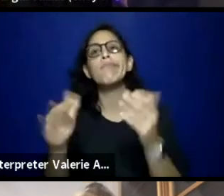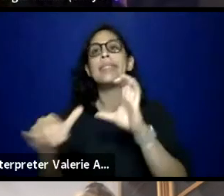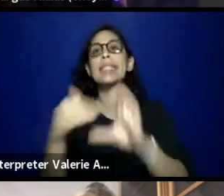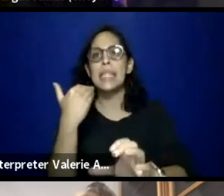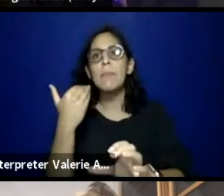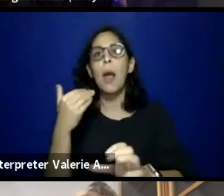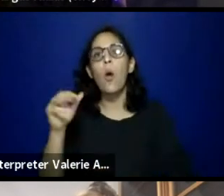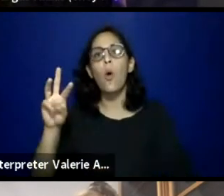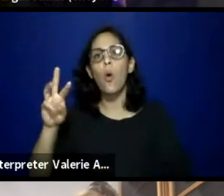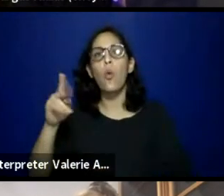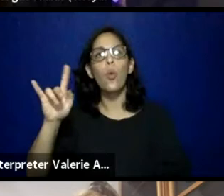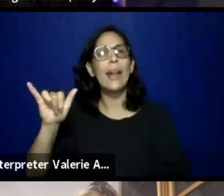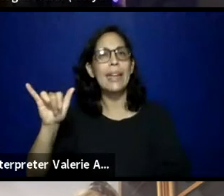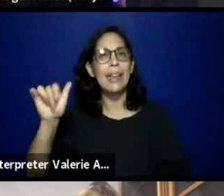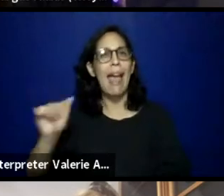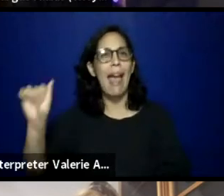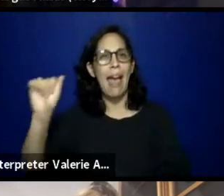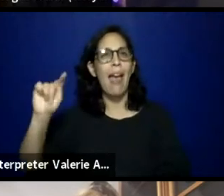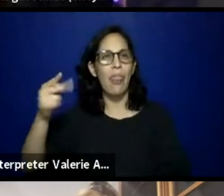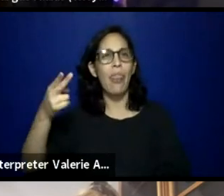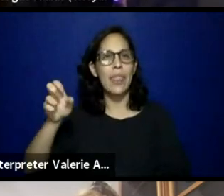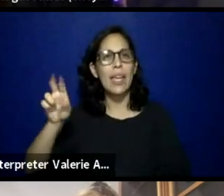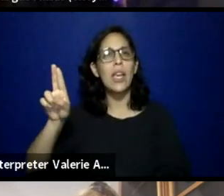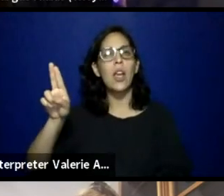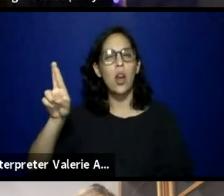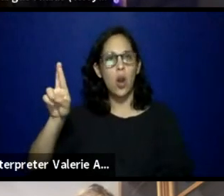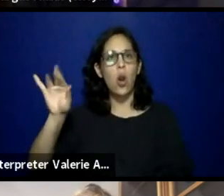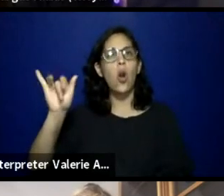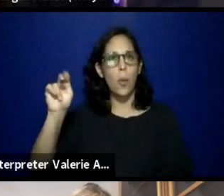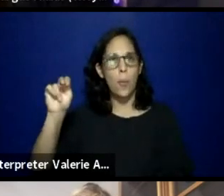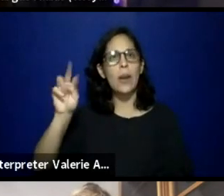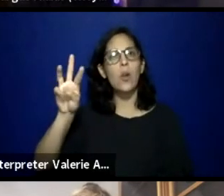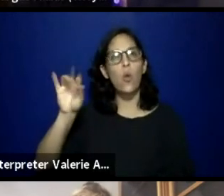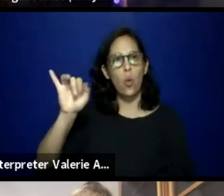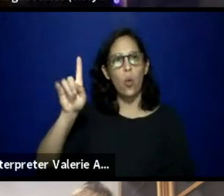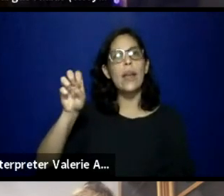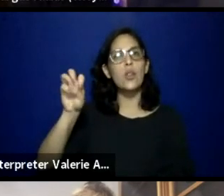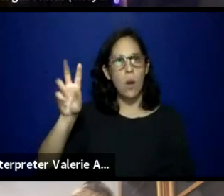Why do I build with ITM? Because ITM is me.